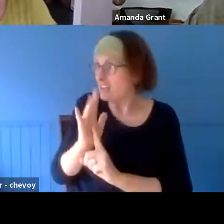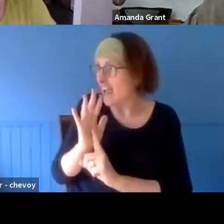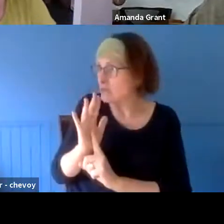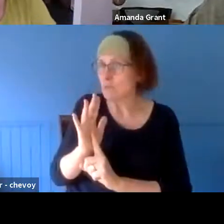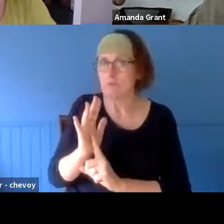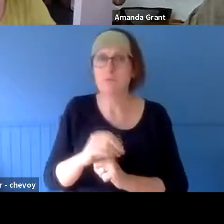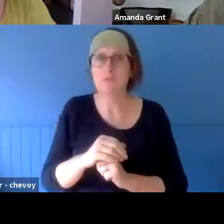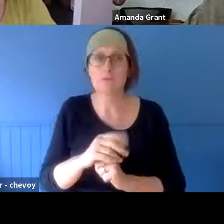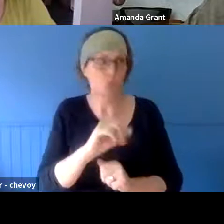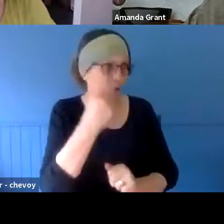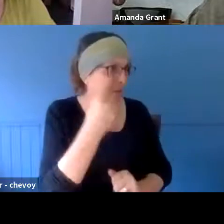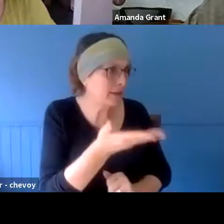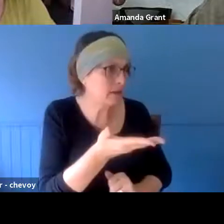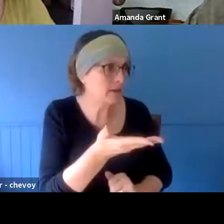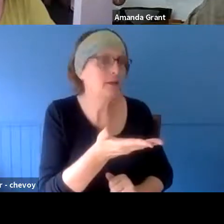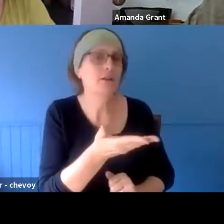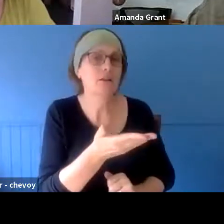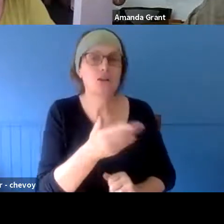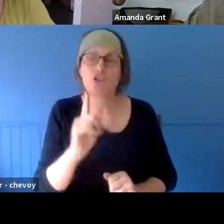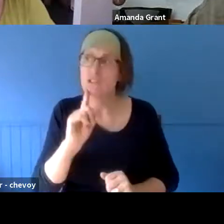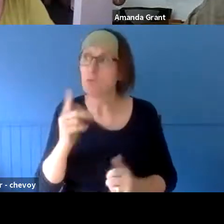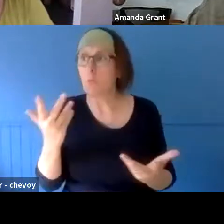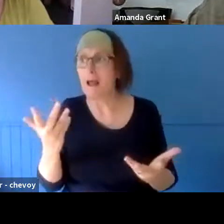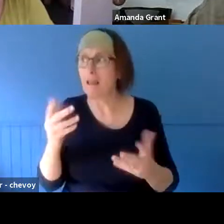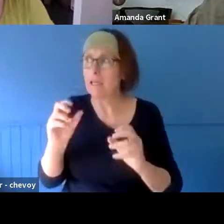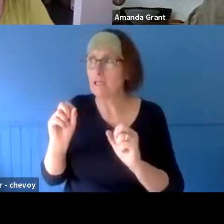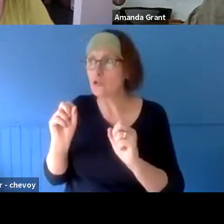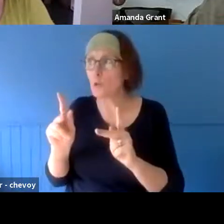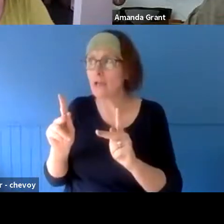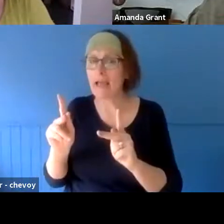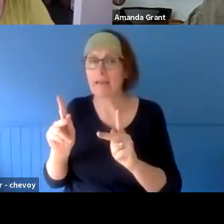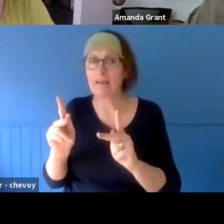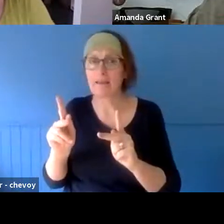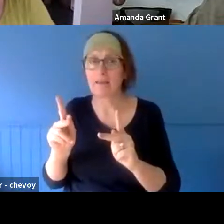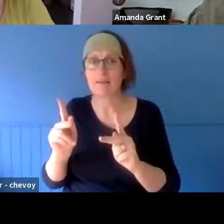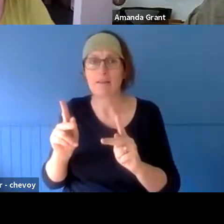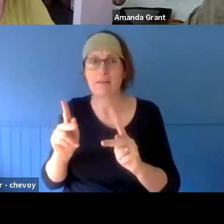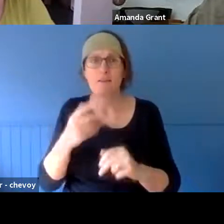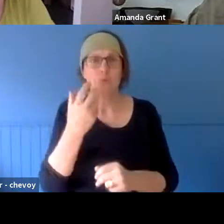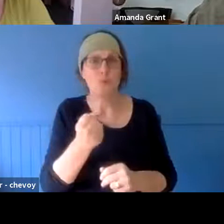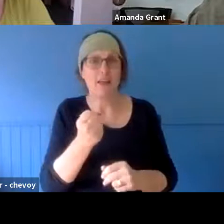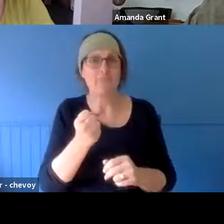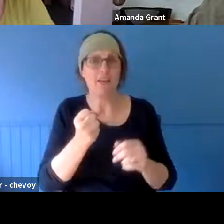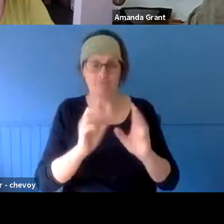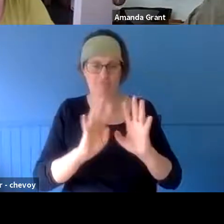you think about that?" "I think it's OK." I said, "There's three levels